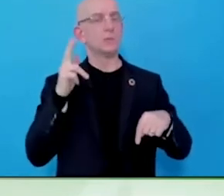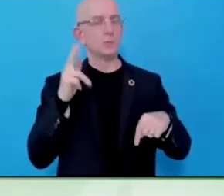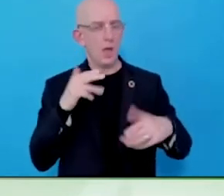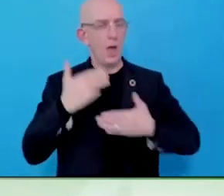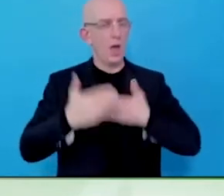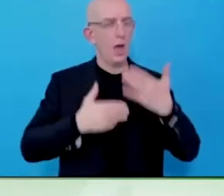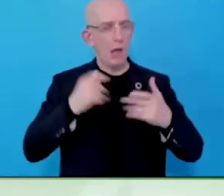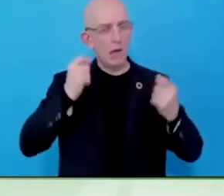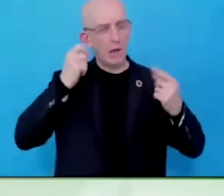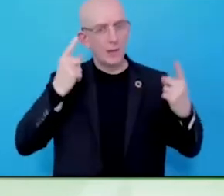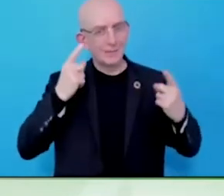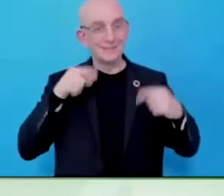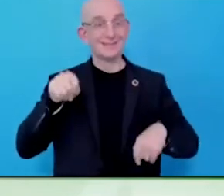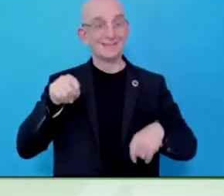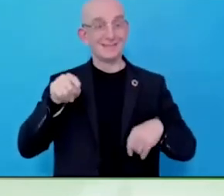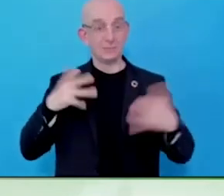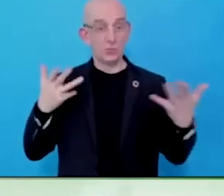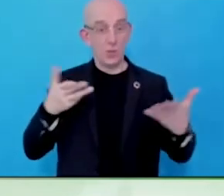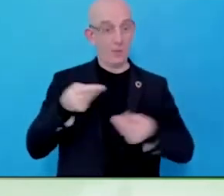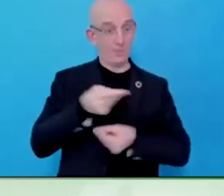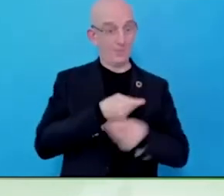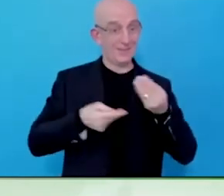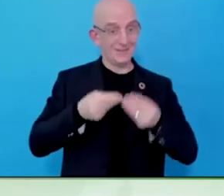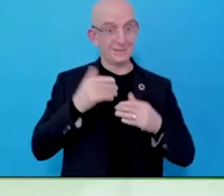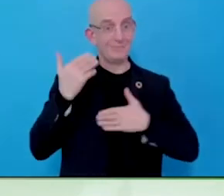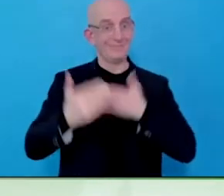They don't understand what the private sector can reasonably